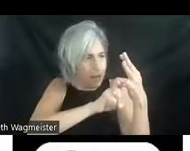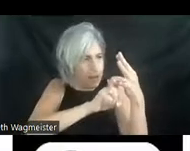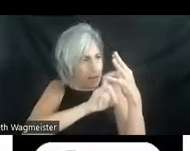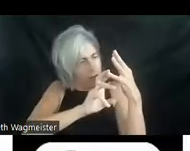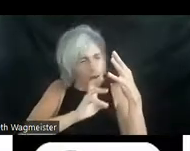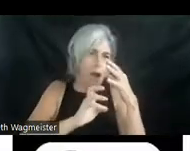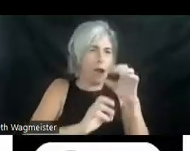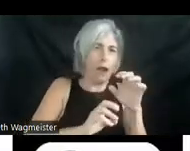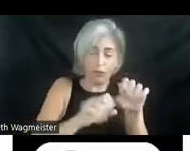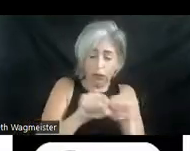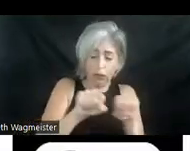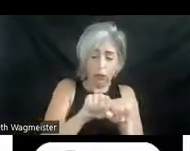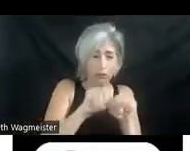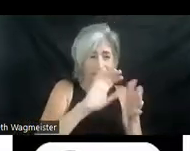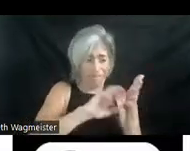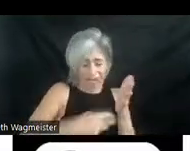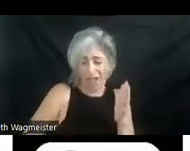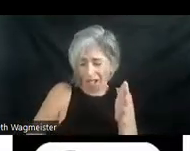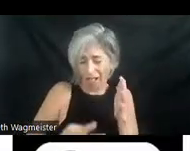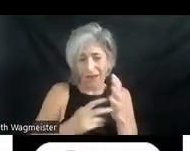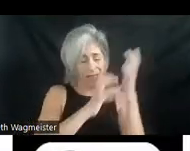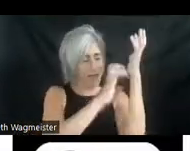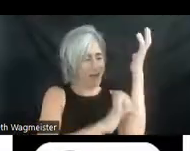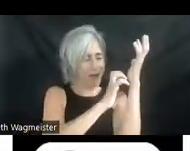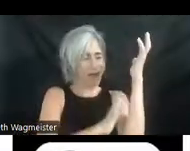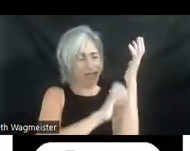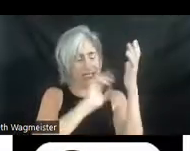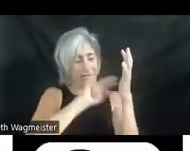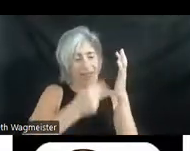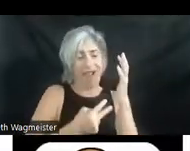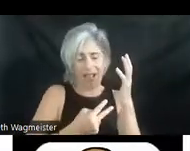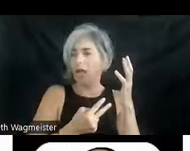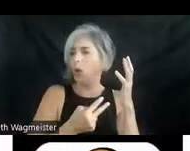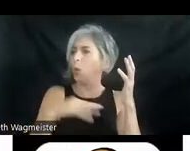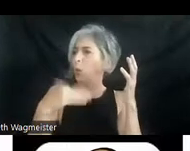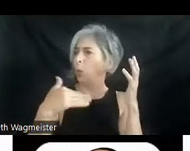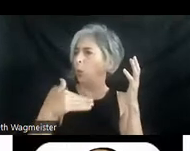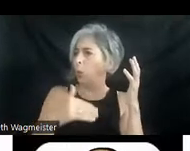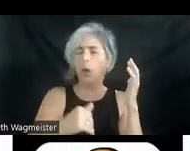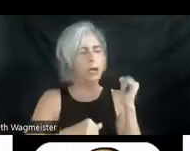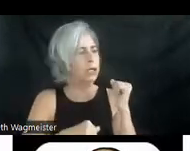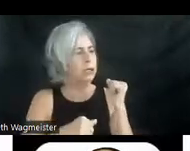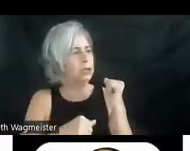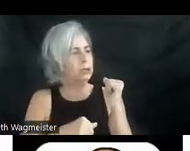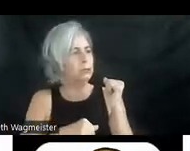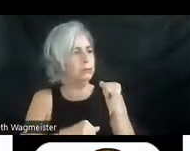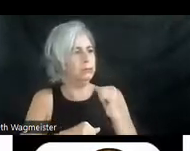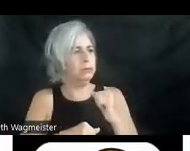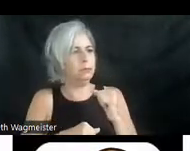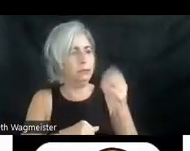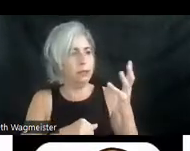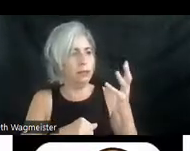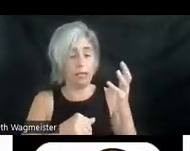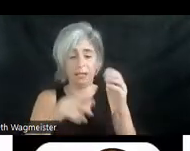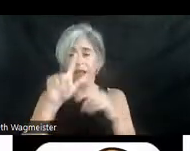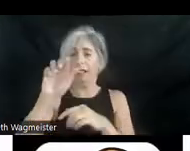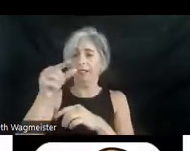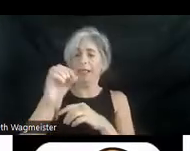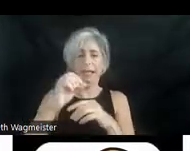His shoes slip on the rough bark. He wraps his legs around the lower trunk then